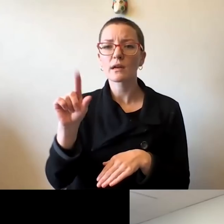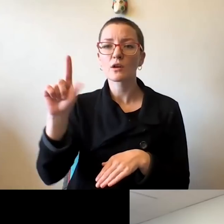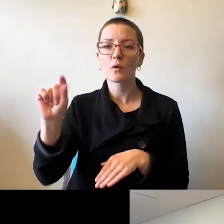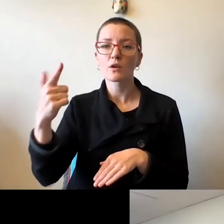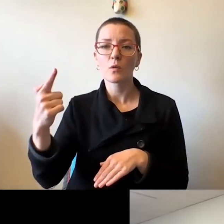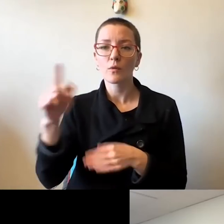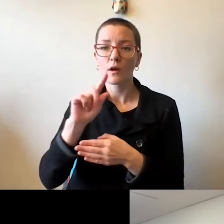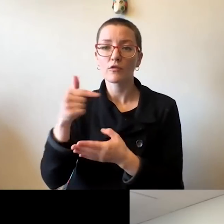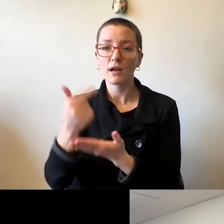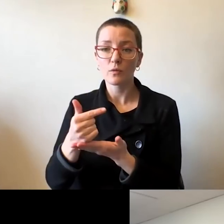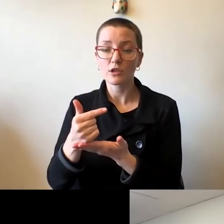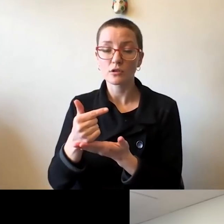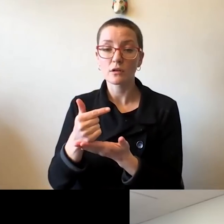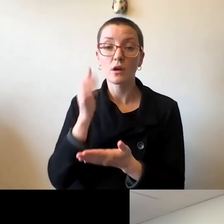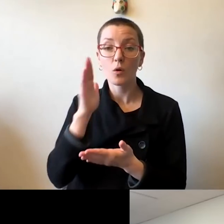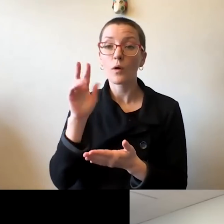Will there even be in person terms?